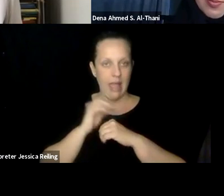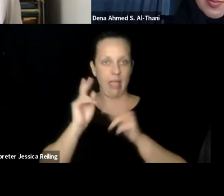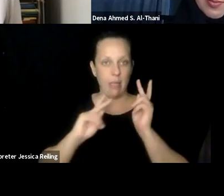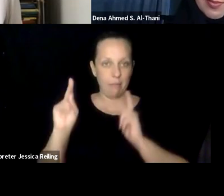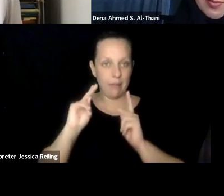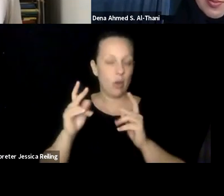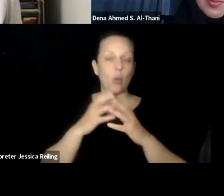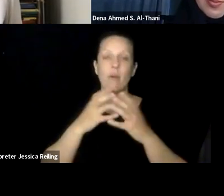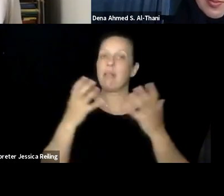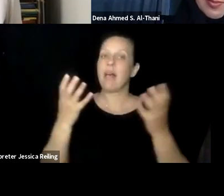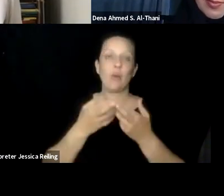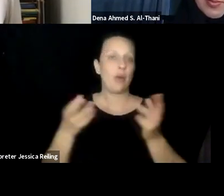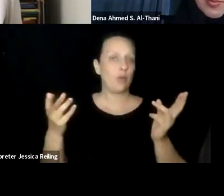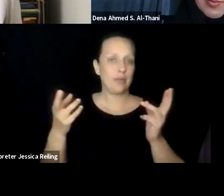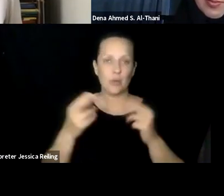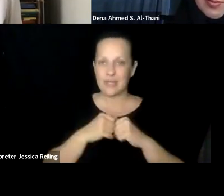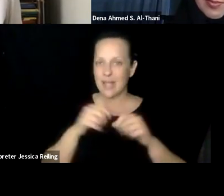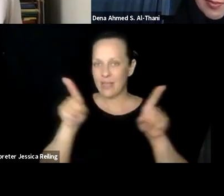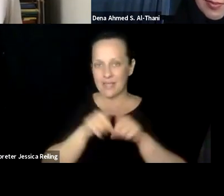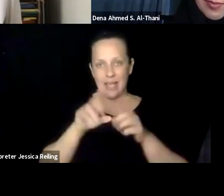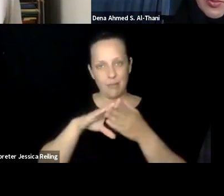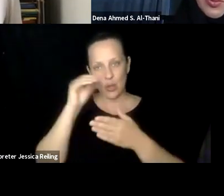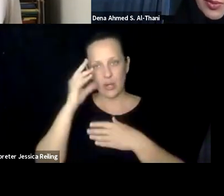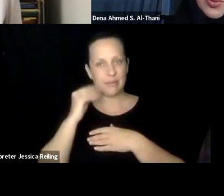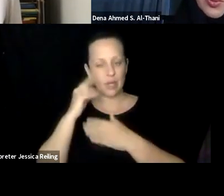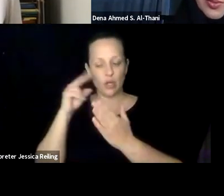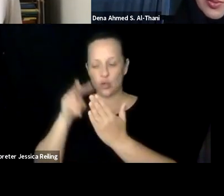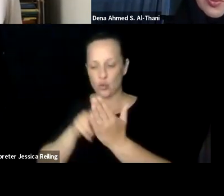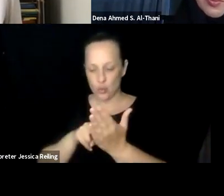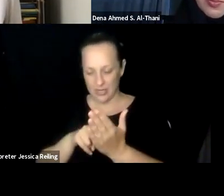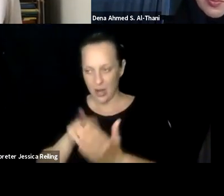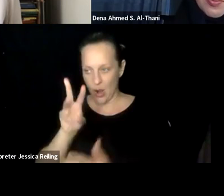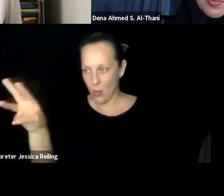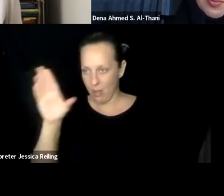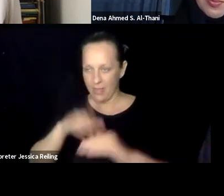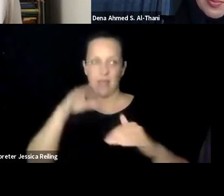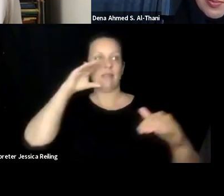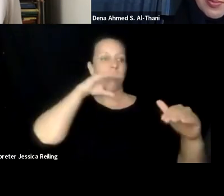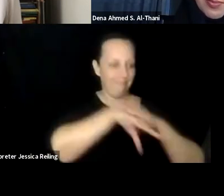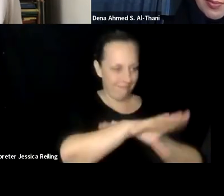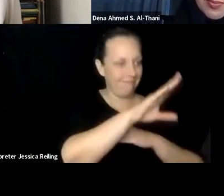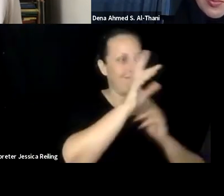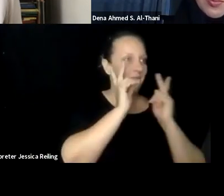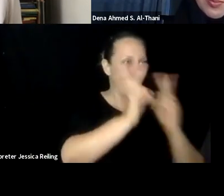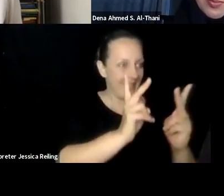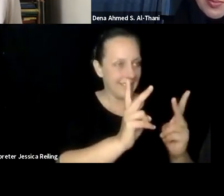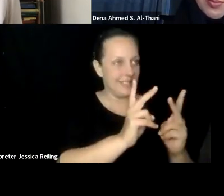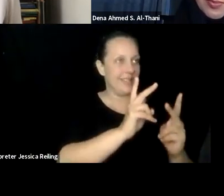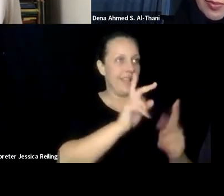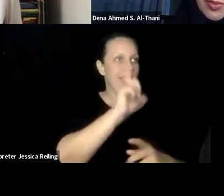community and engage with people with disabilities. And so again, we have a lot of great resources, and you know? It's not the same learning